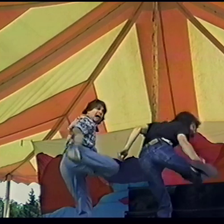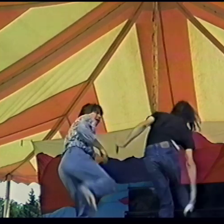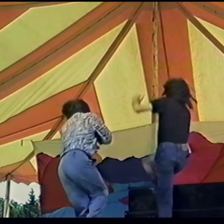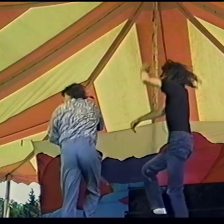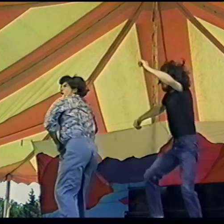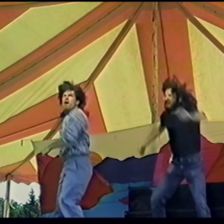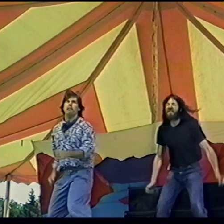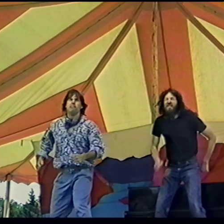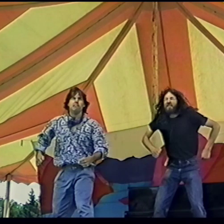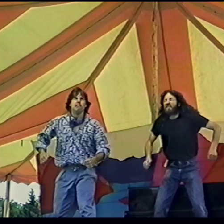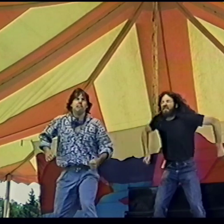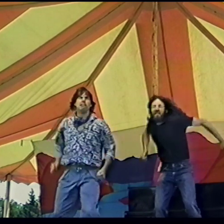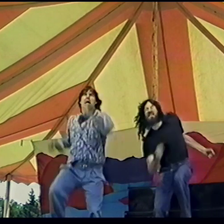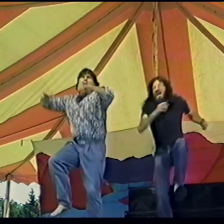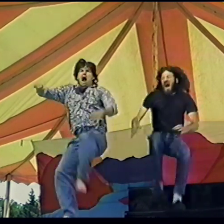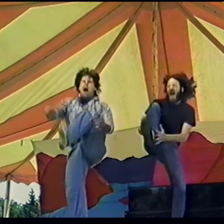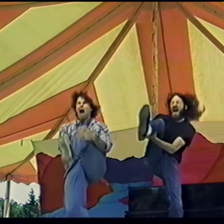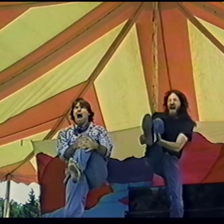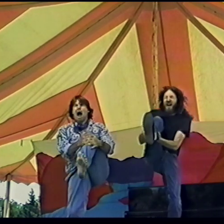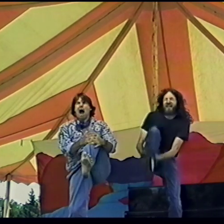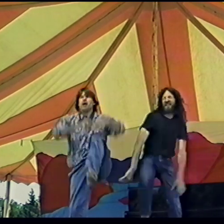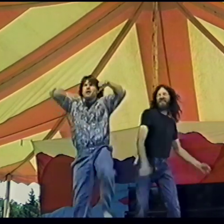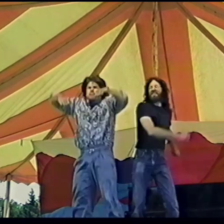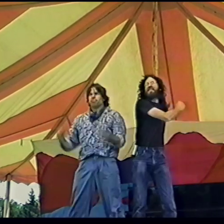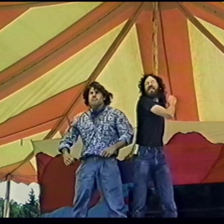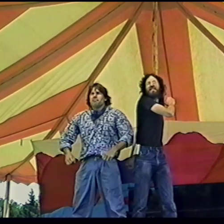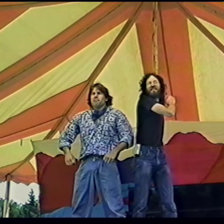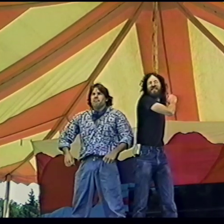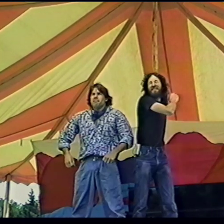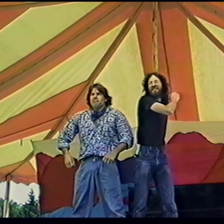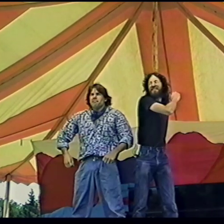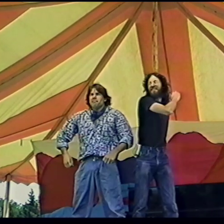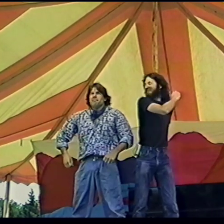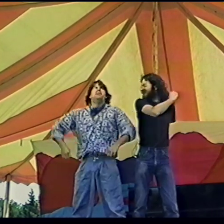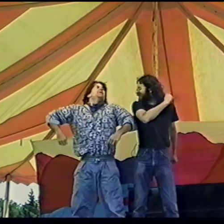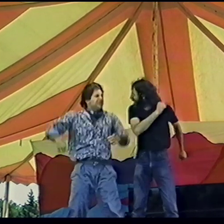and we never decided to become a team. We just connected.